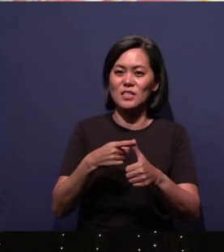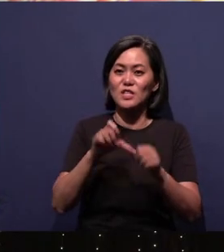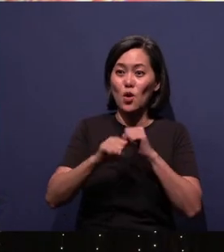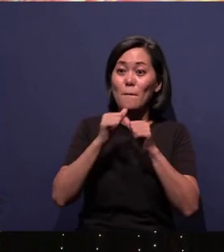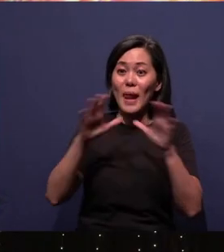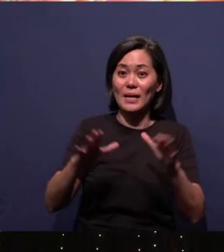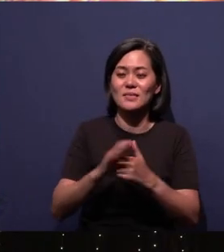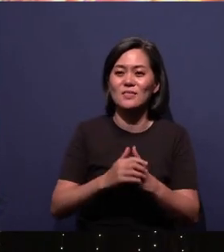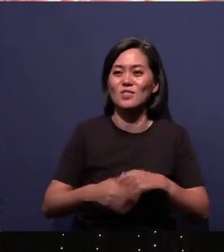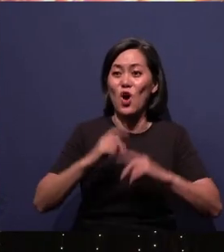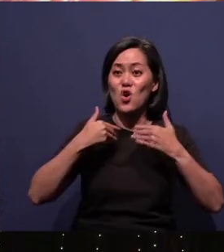Go.